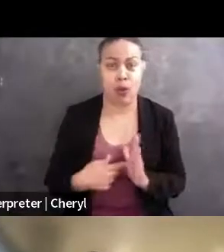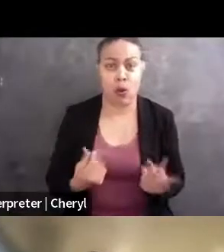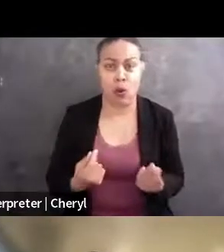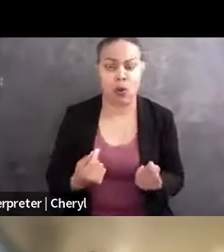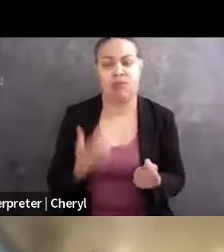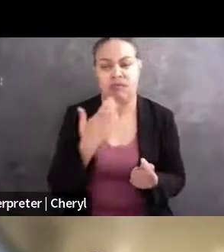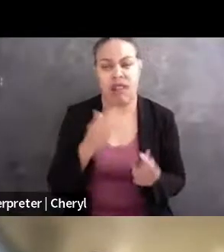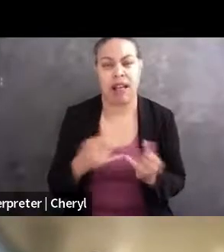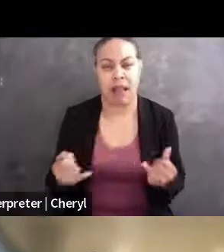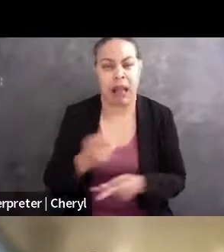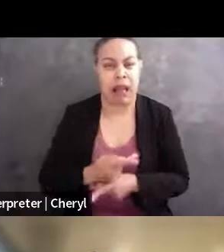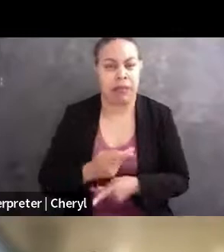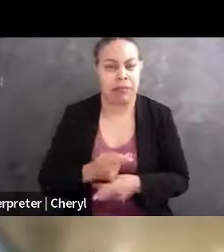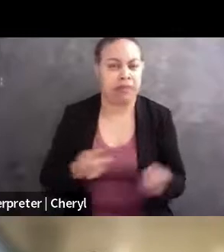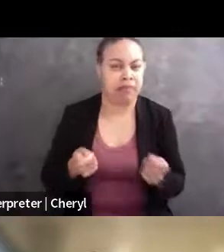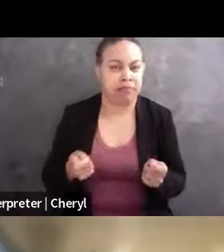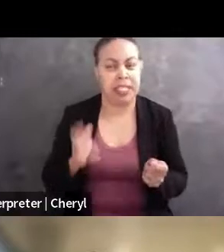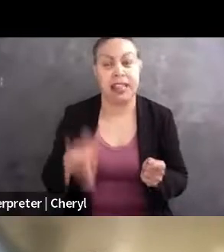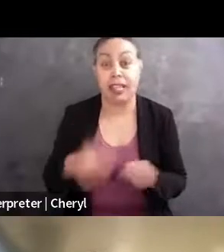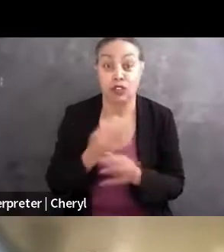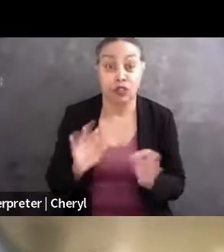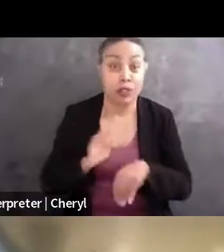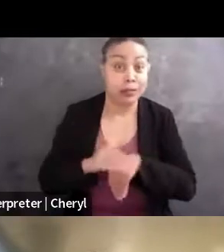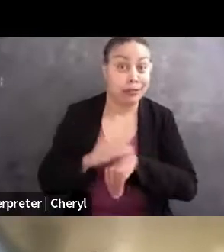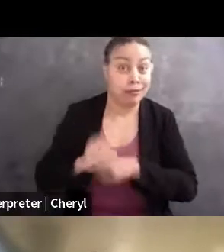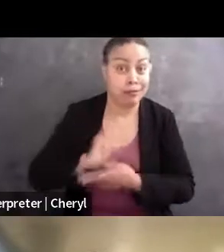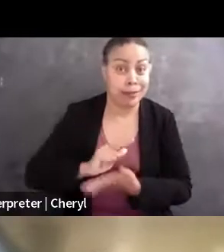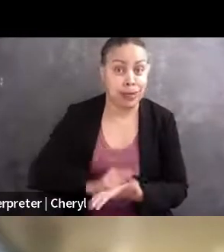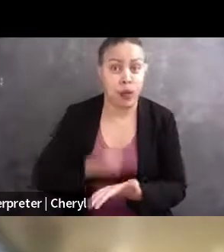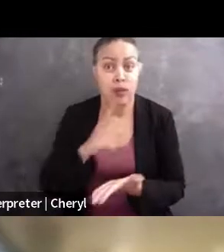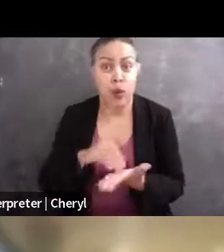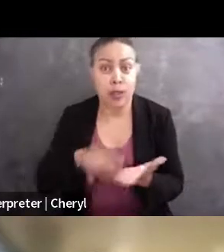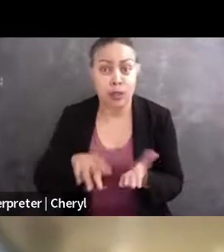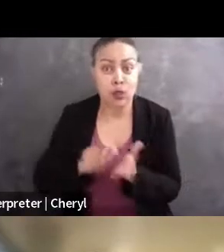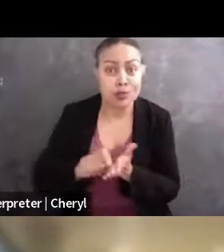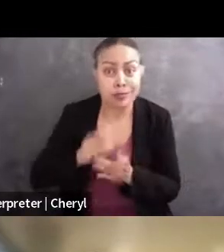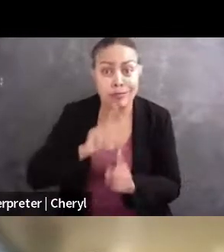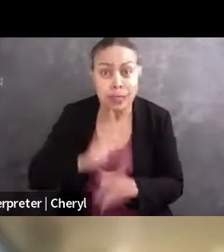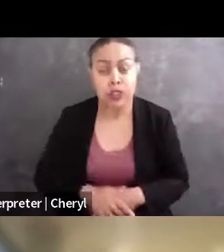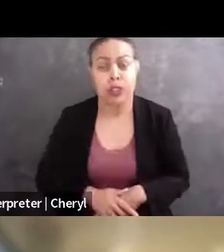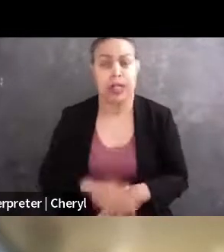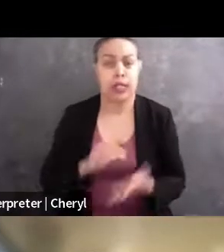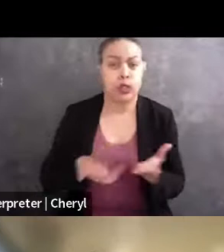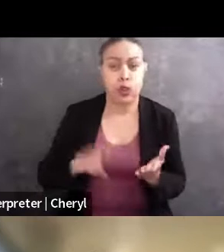and so that's free legal assistance for student journalists or student media advisors both at the high school